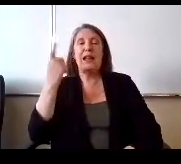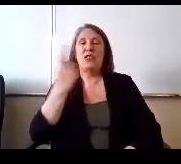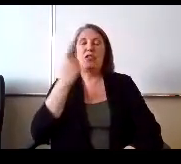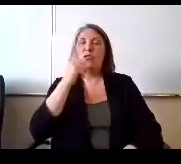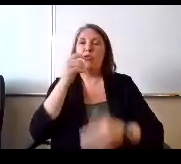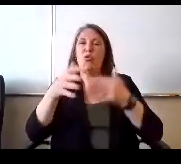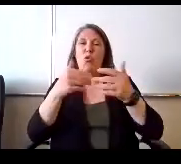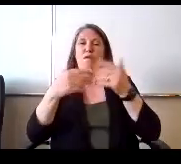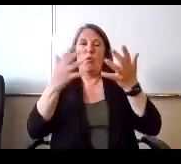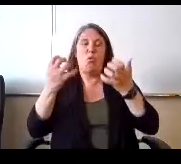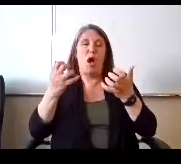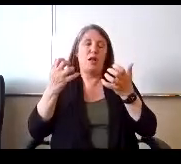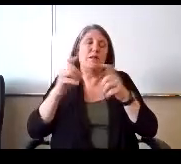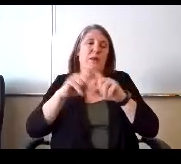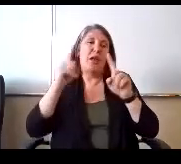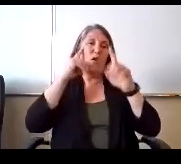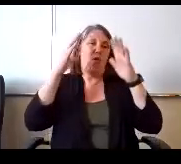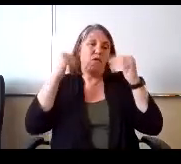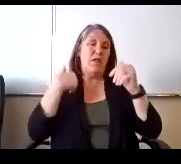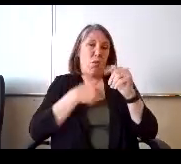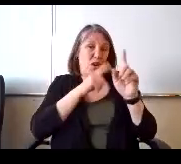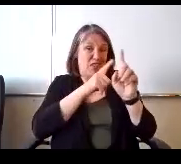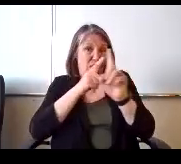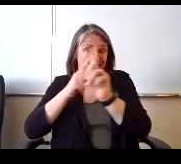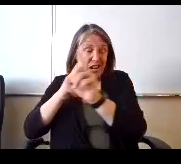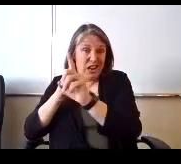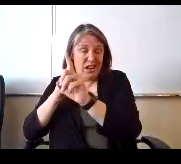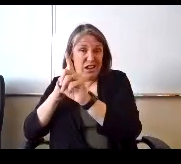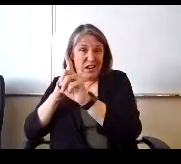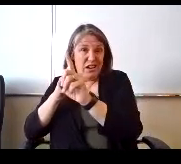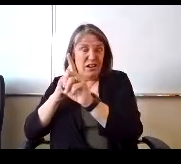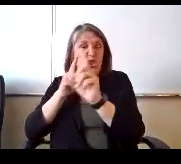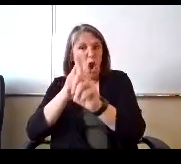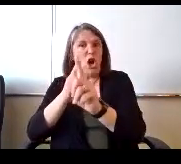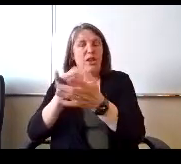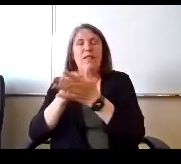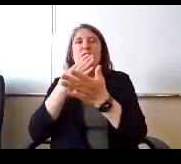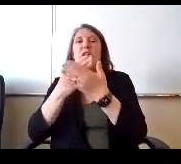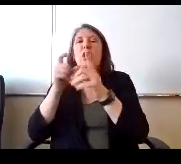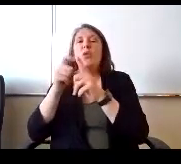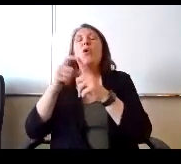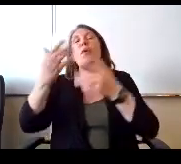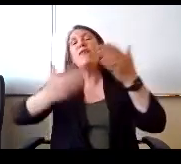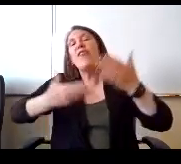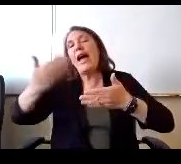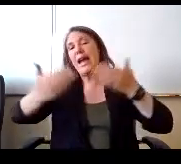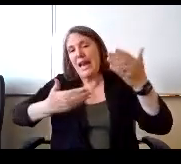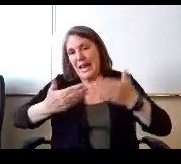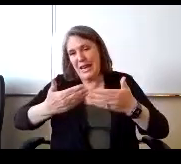but hopefully we're targeting it. Maybe that's a good word. Those that are still inviting student inviting. That's a great great yeah,